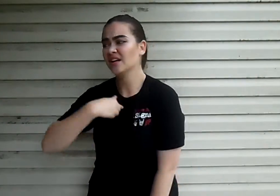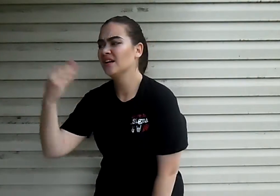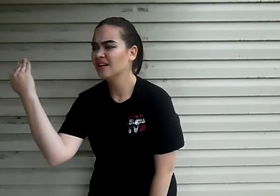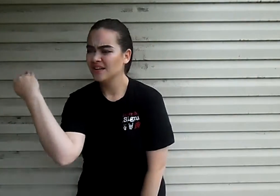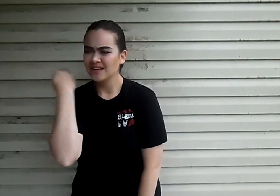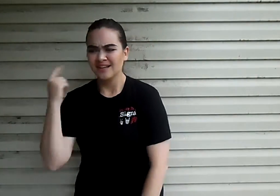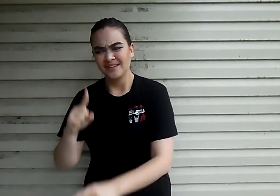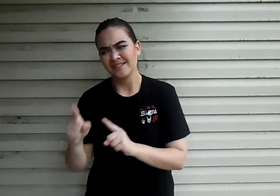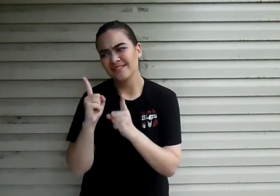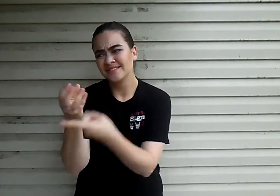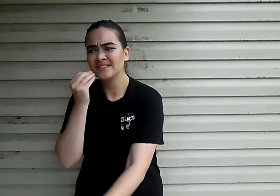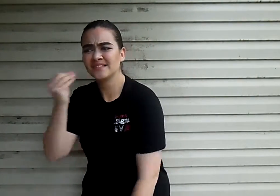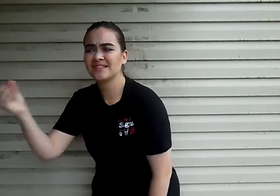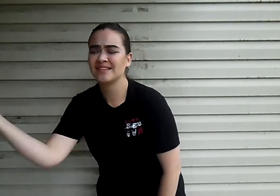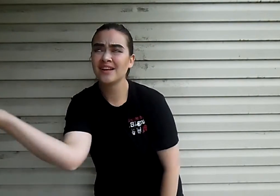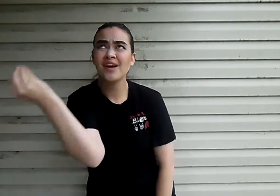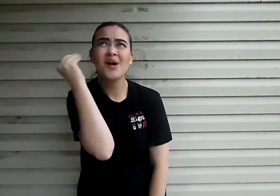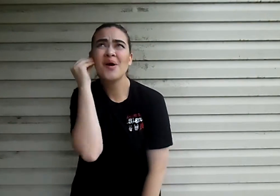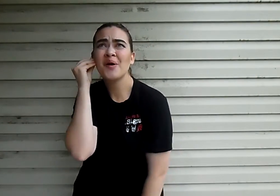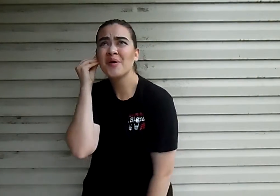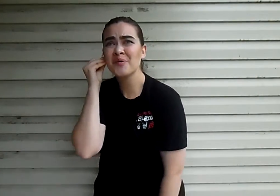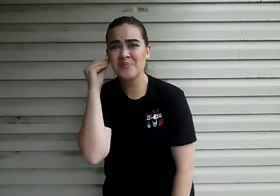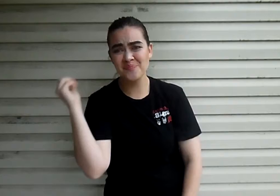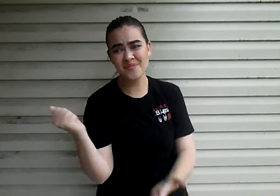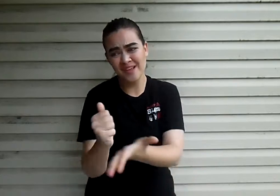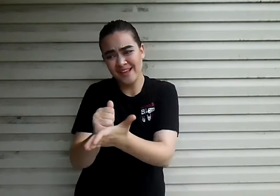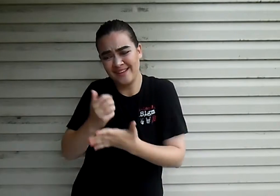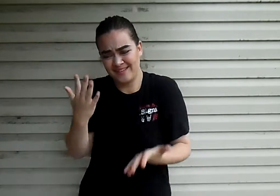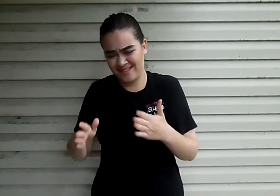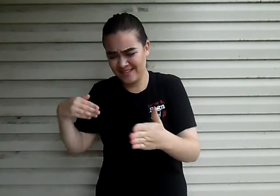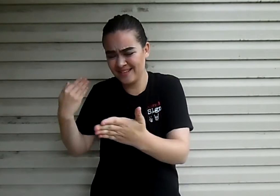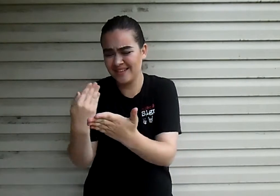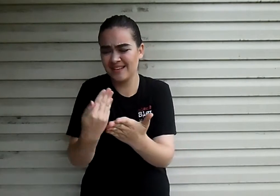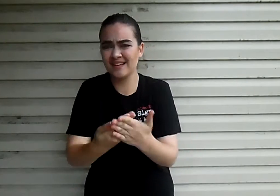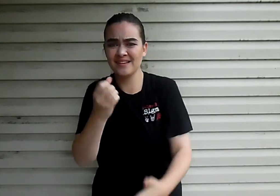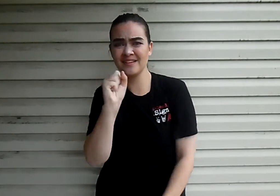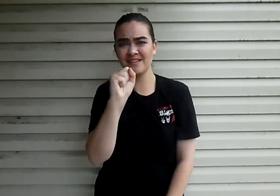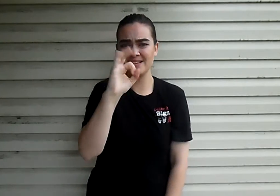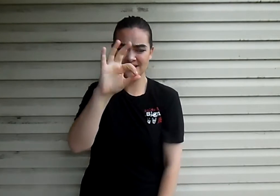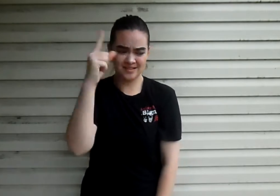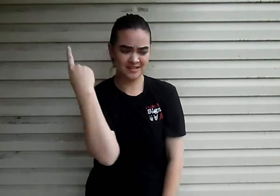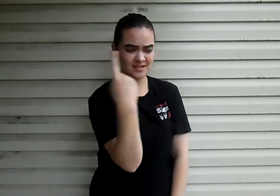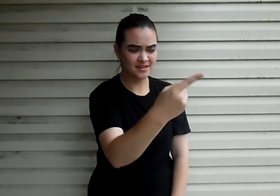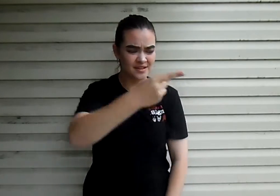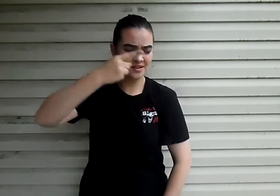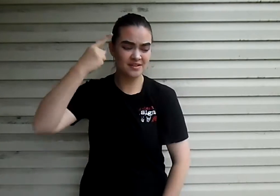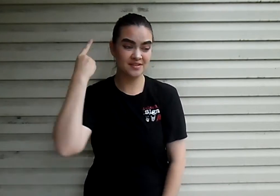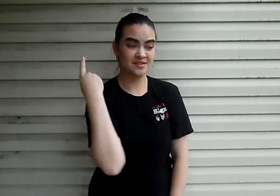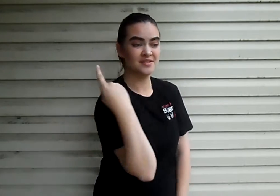Begging for change to get home Or at least San Francisco